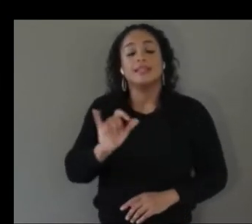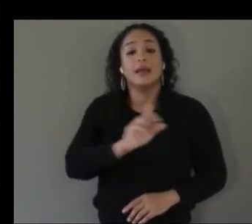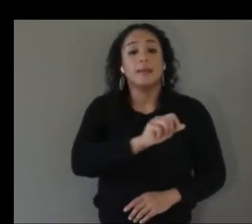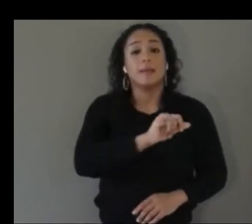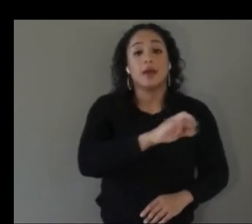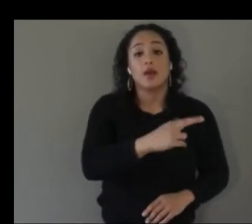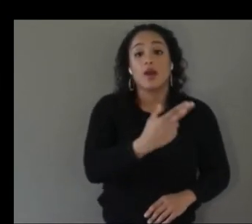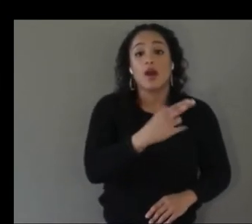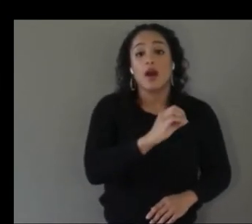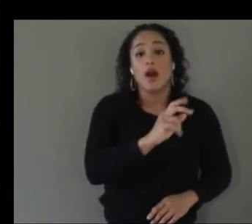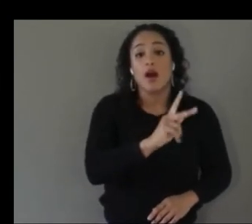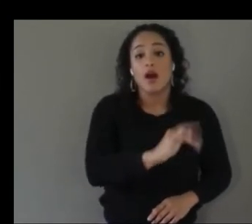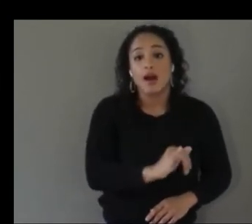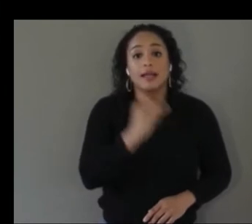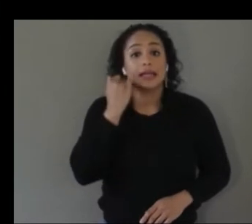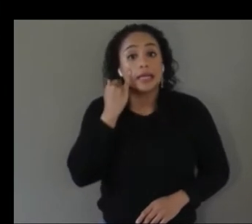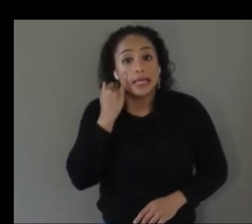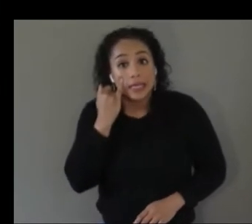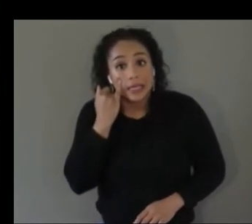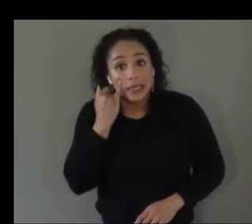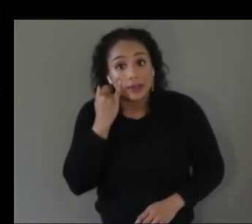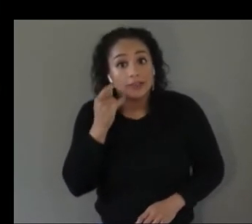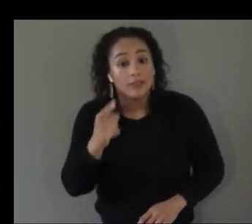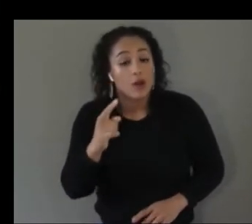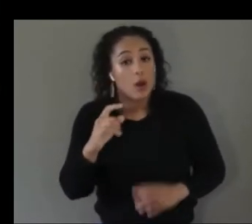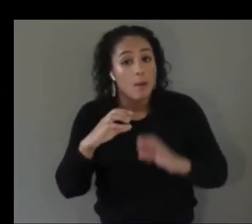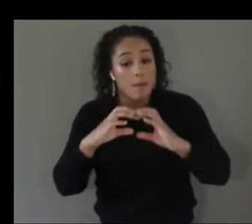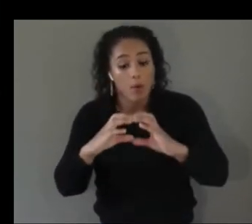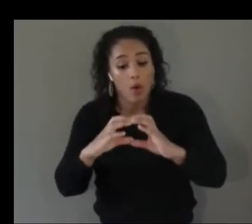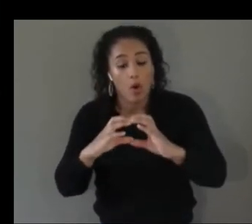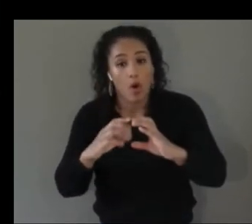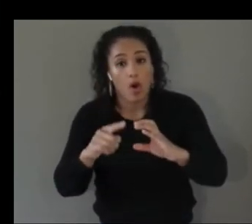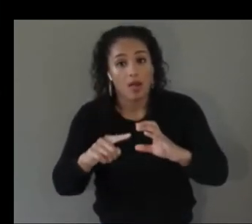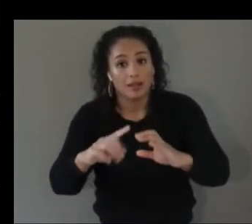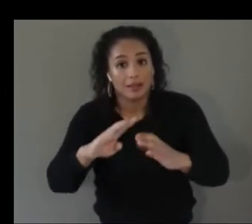you actually get a point because you made it such that they can't hit it back to you um yeah